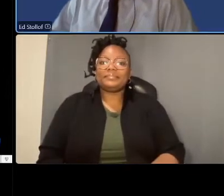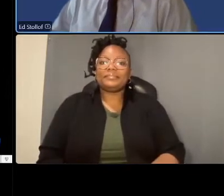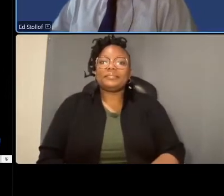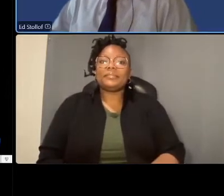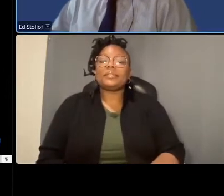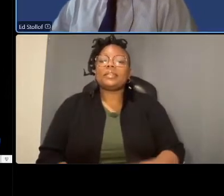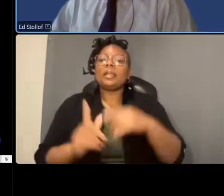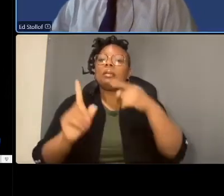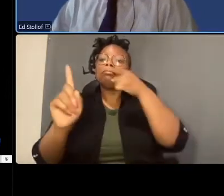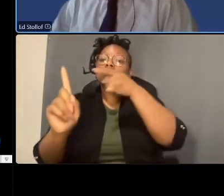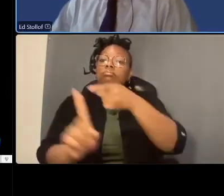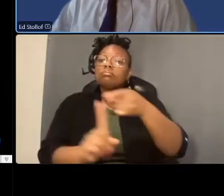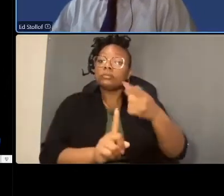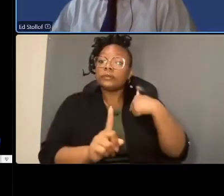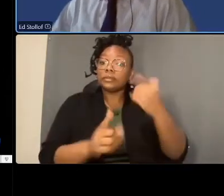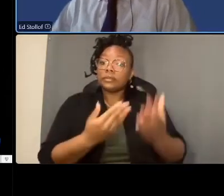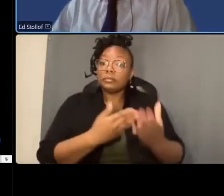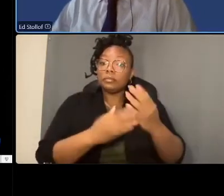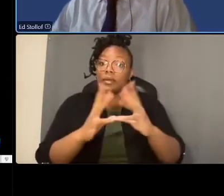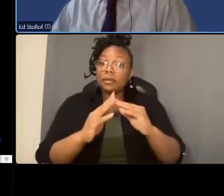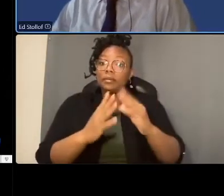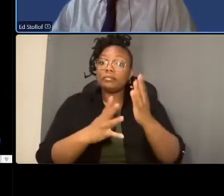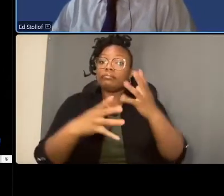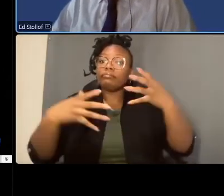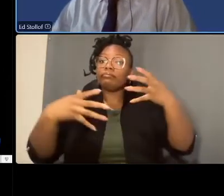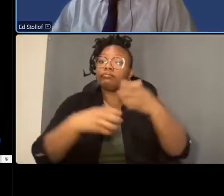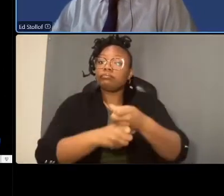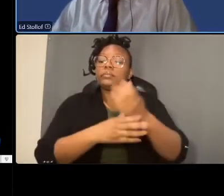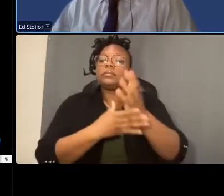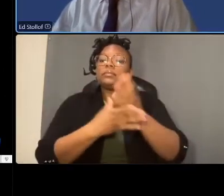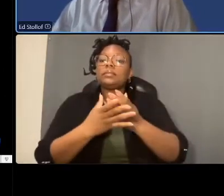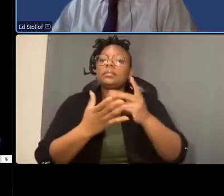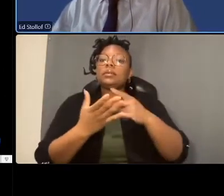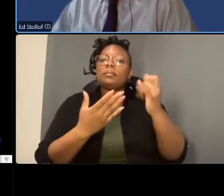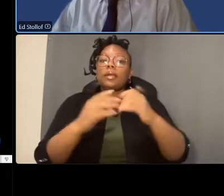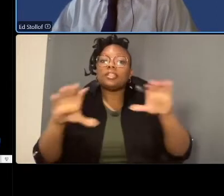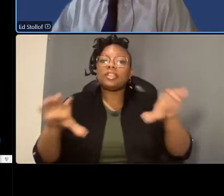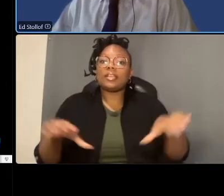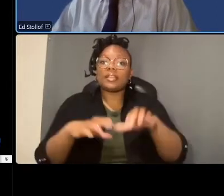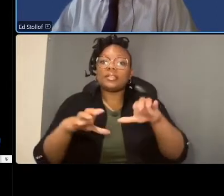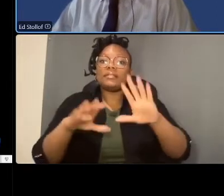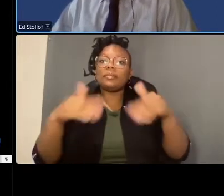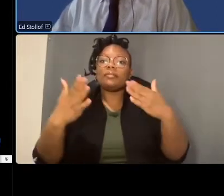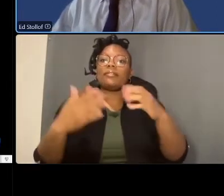of this morning's meeting is to summarize the project activities and provide a status update